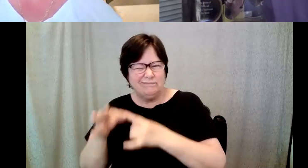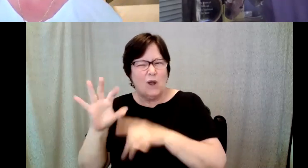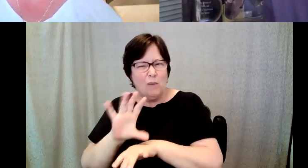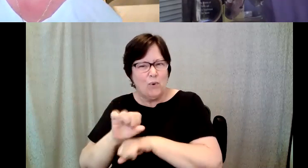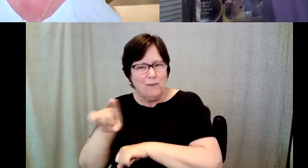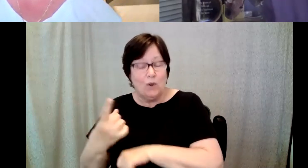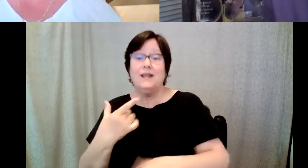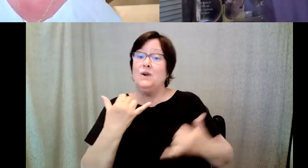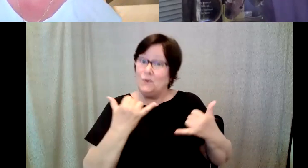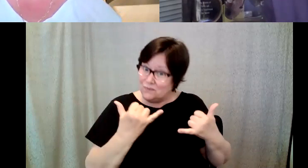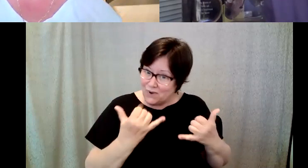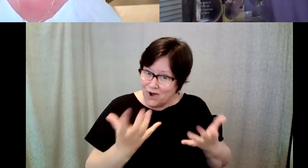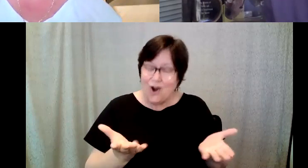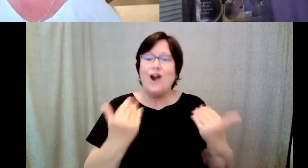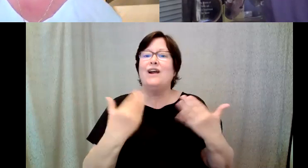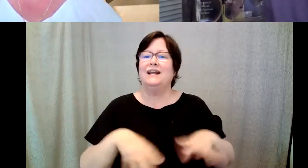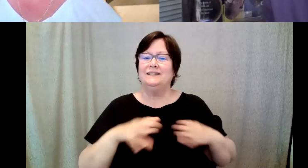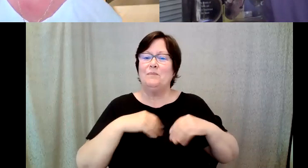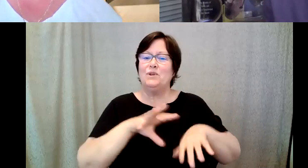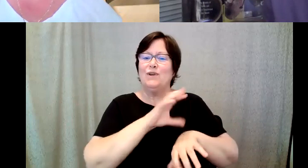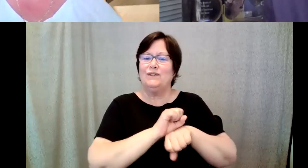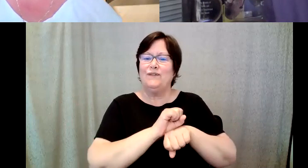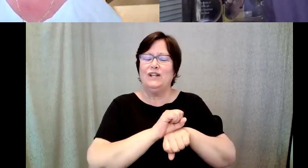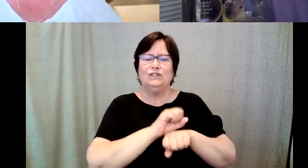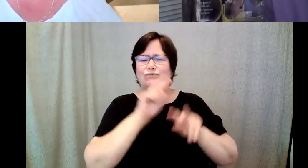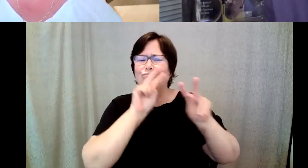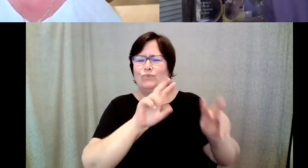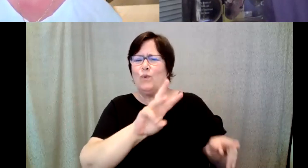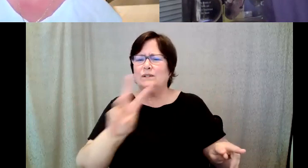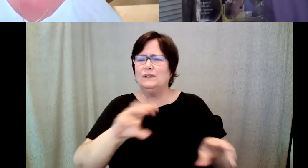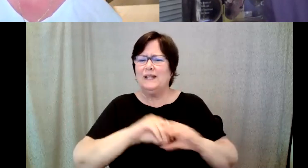taking reservations and I encourage you to check out our website in the chat box, as